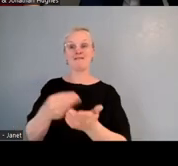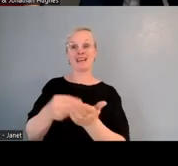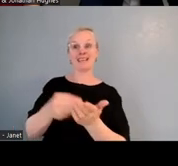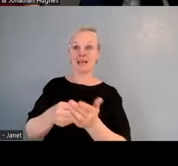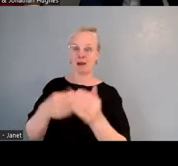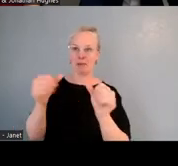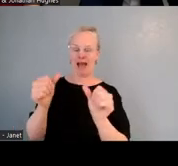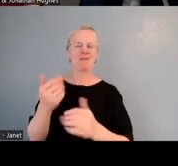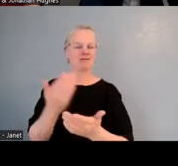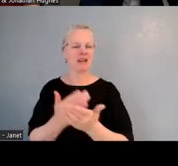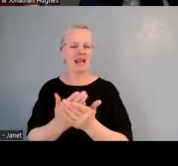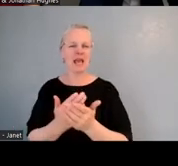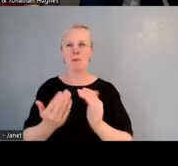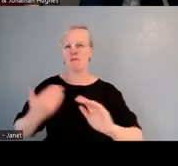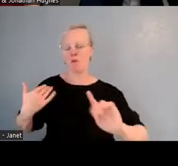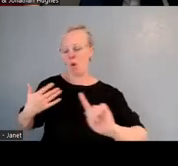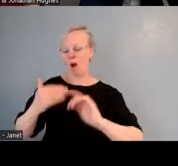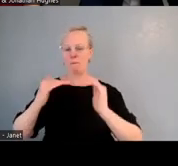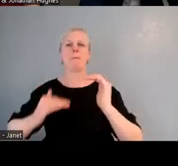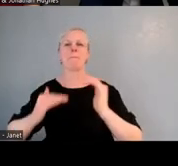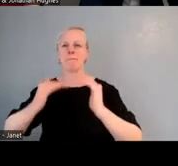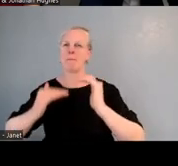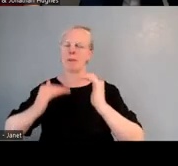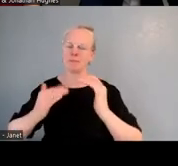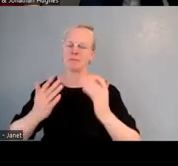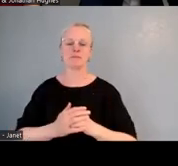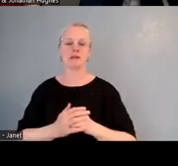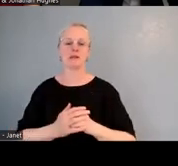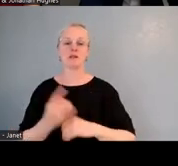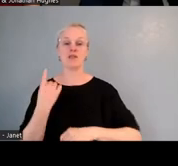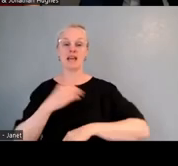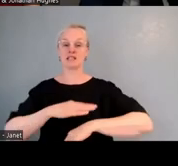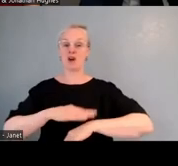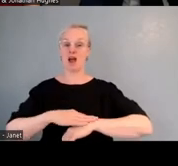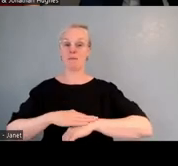and the minister of education at the time was Hekia Parata, wasn't it?